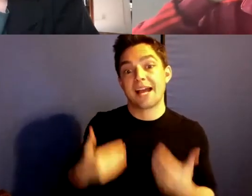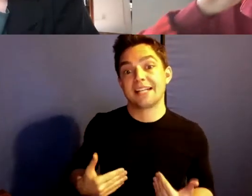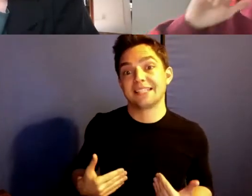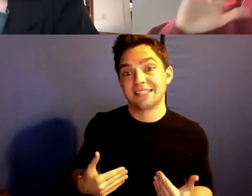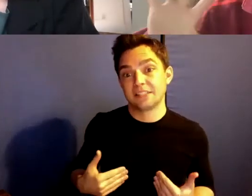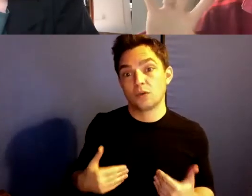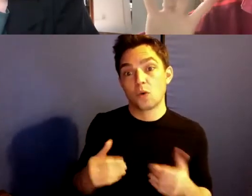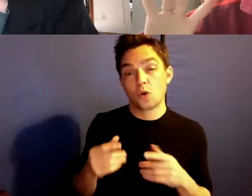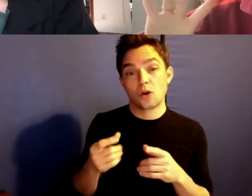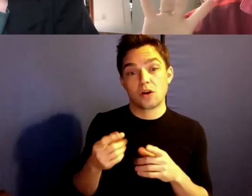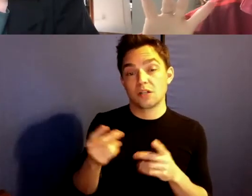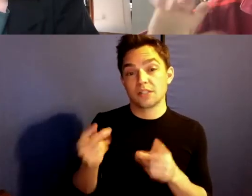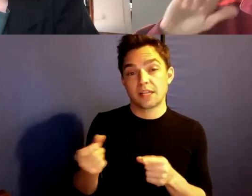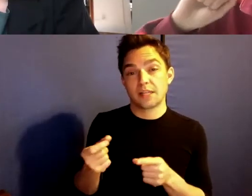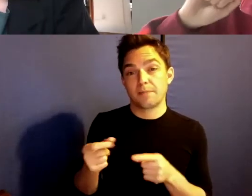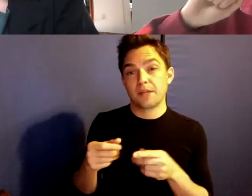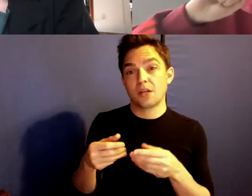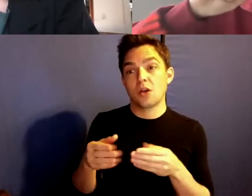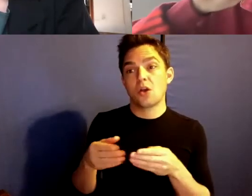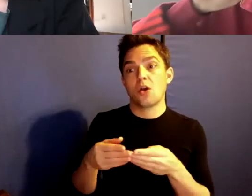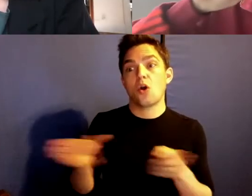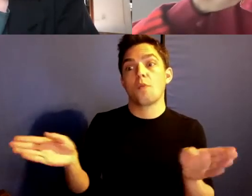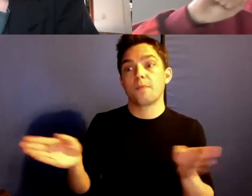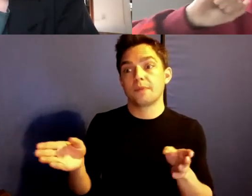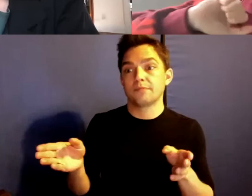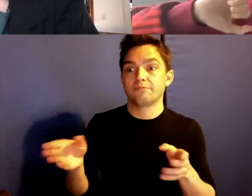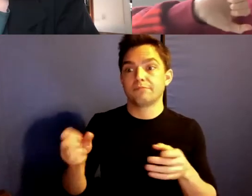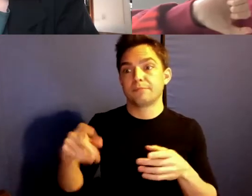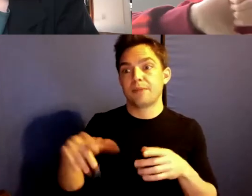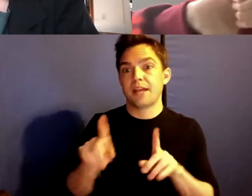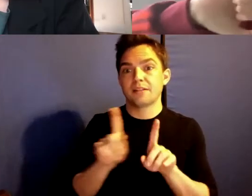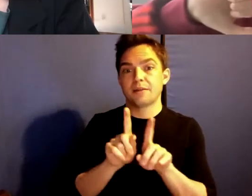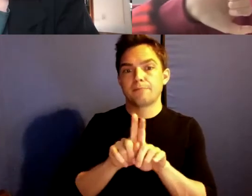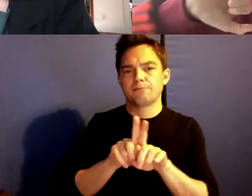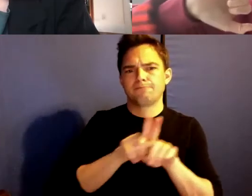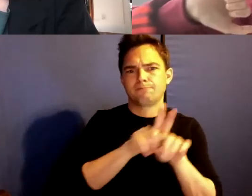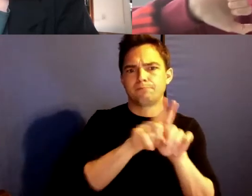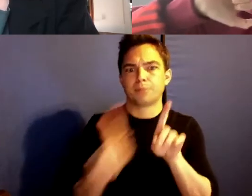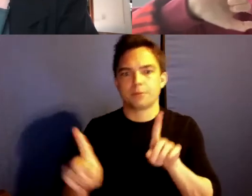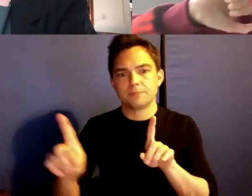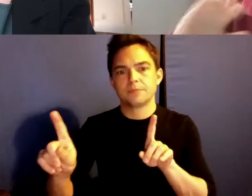Being released into open space, or the attention of being up against another body releases